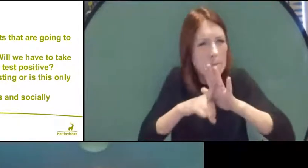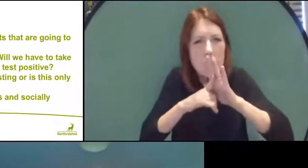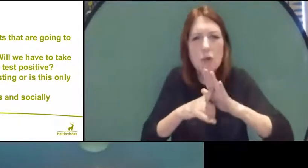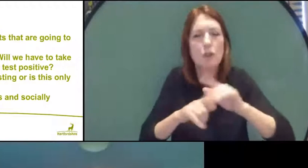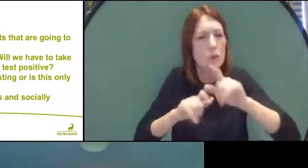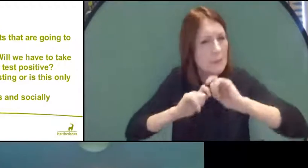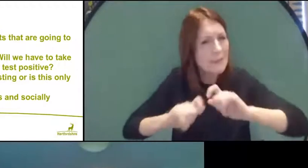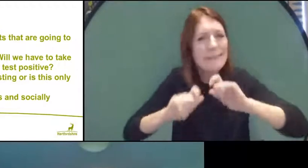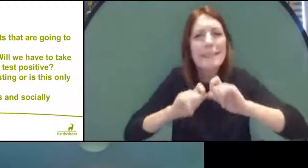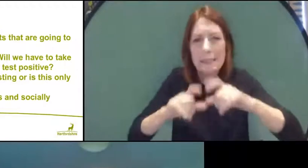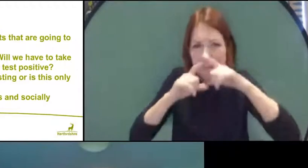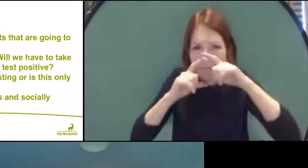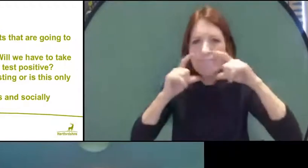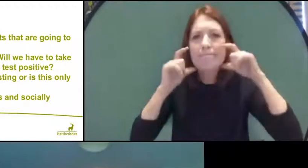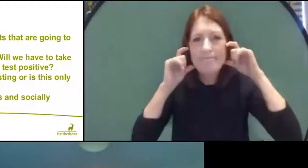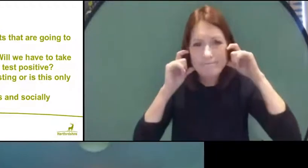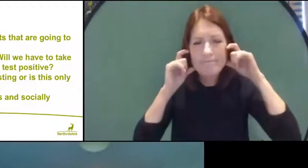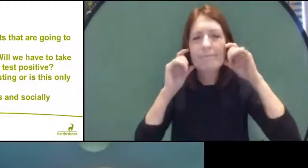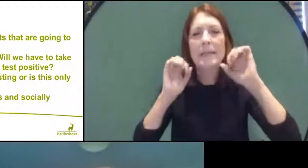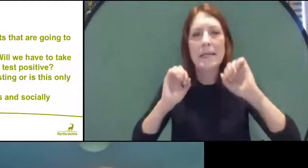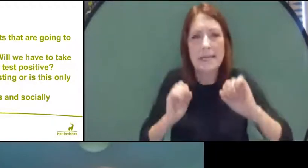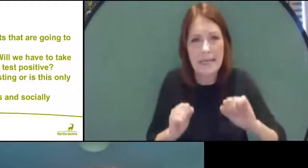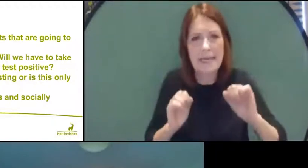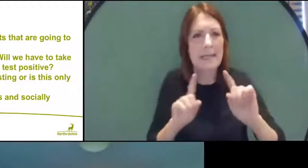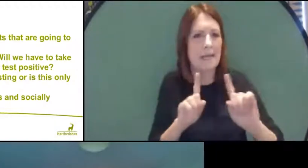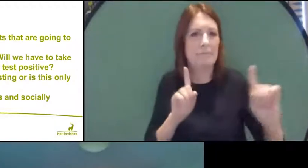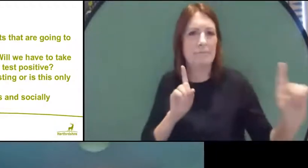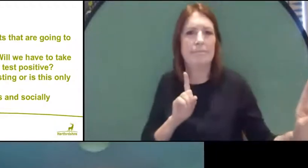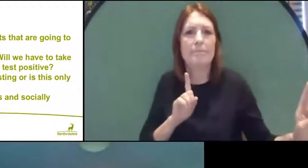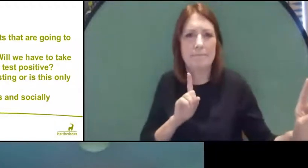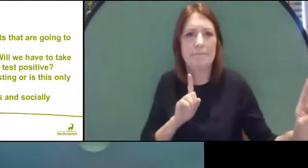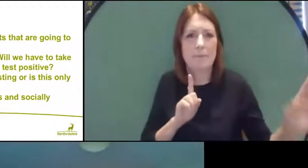coverings where you're asked to do so and to socially distance when you return to school.